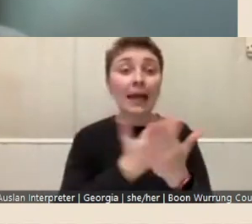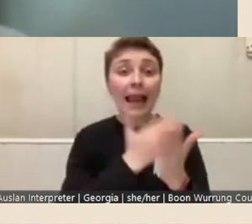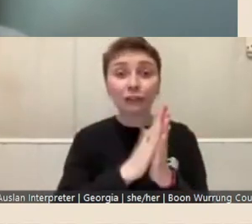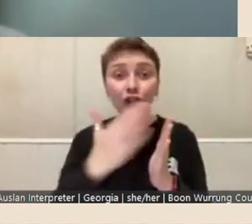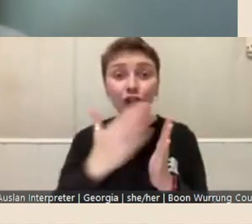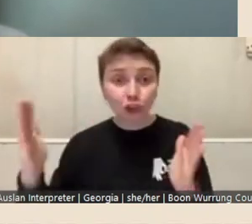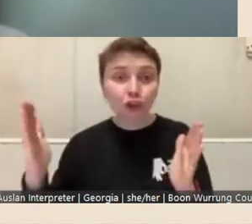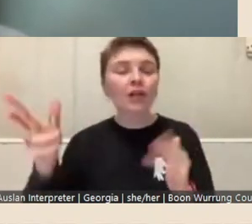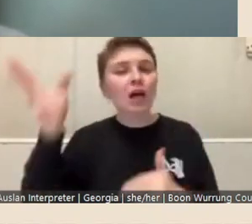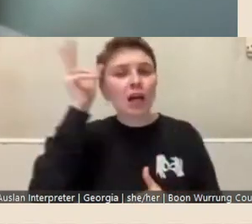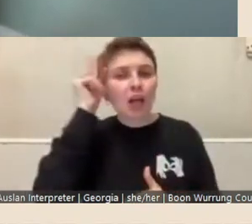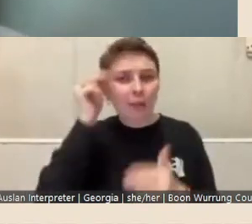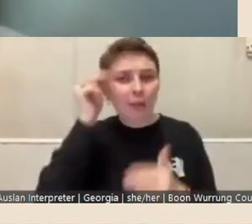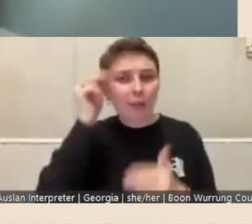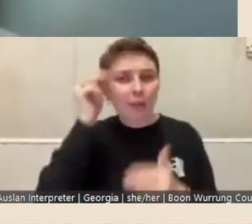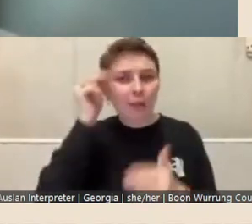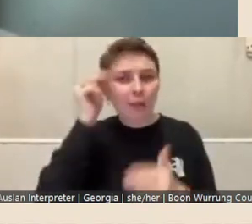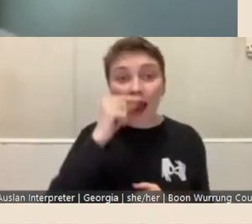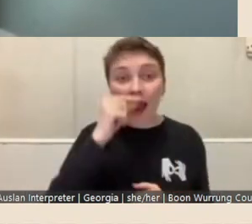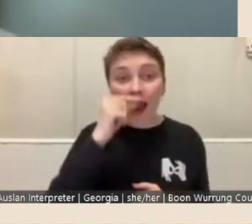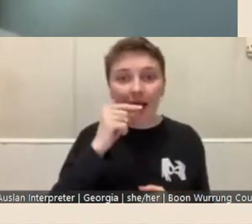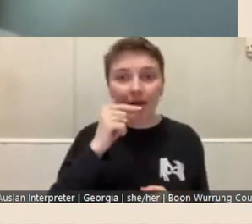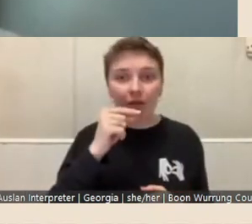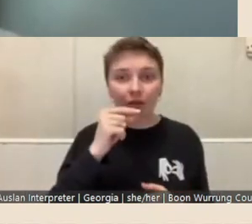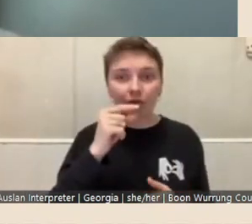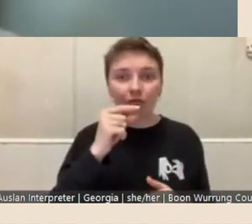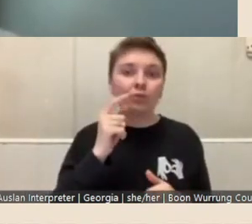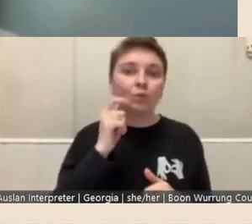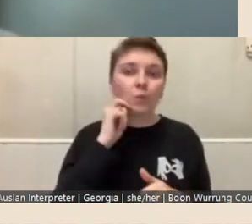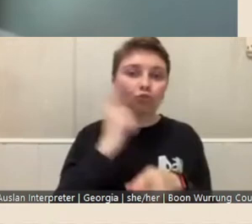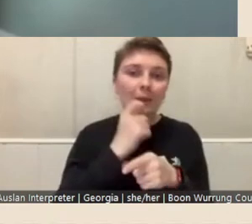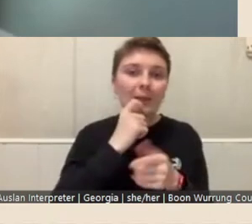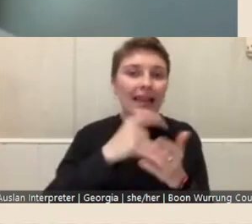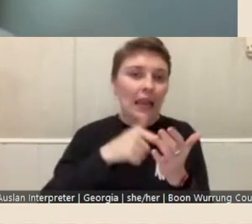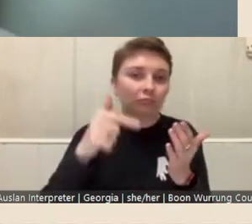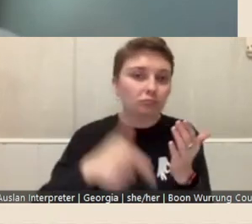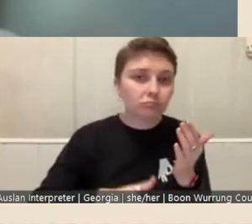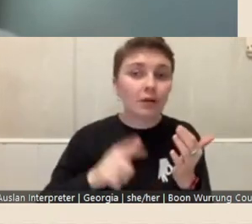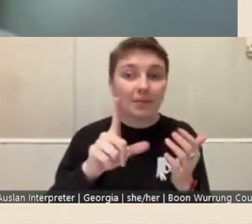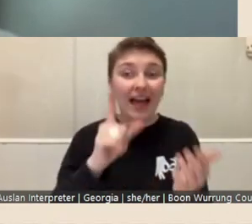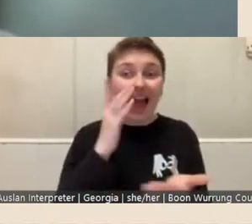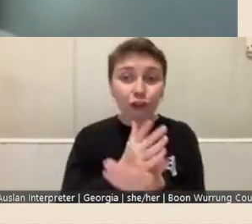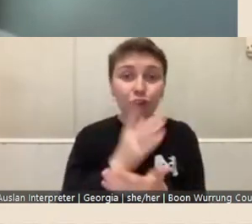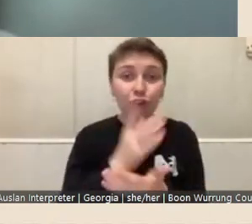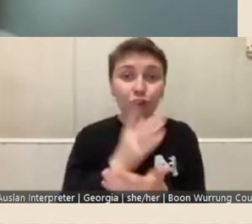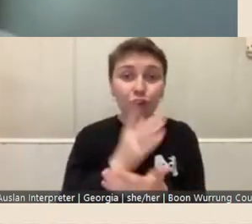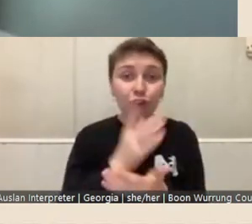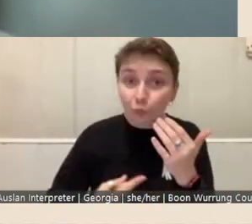be able to talk to you in a little bit more detail, that are actually only accessible in, in that space,